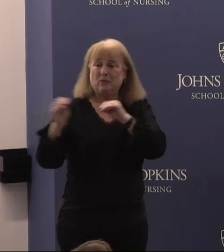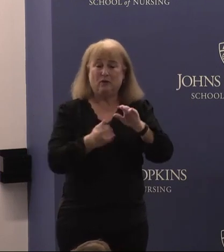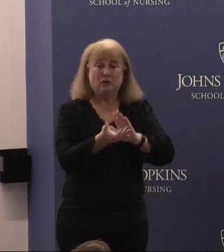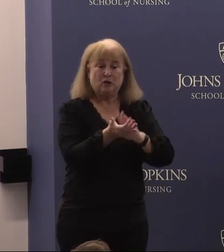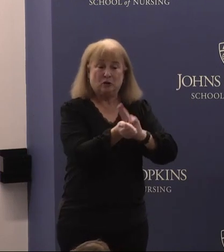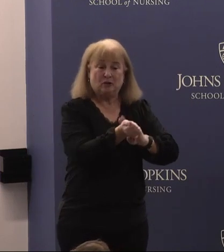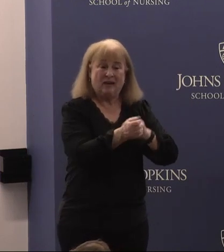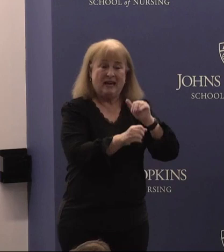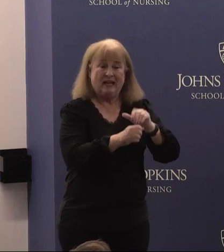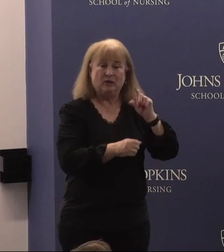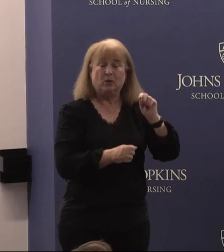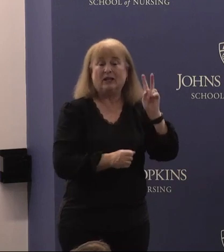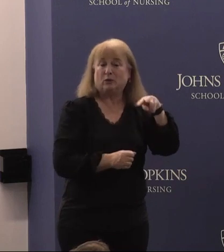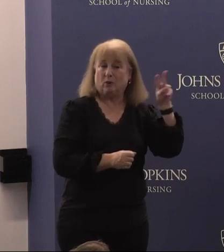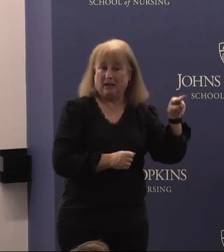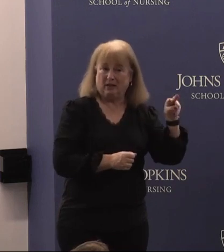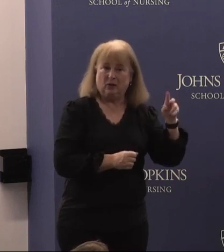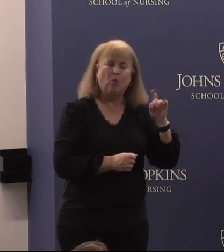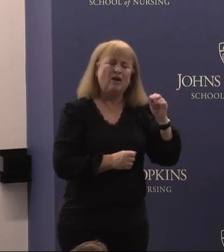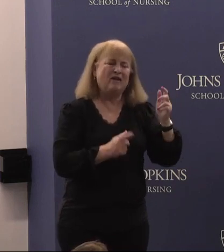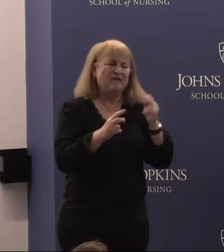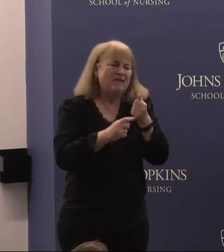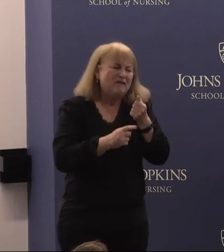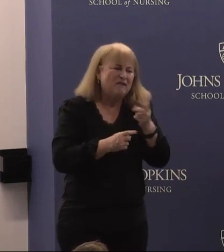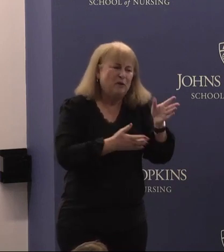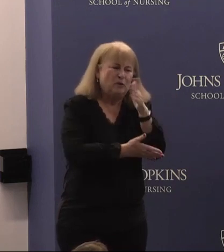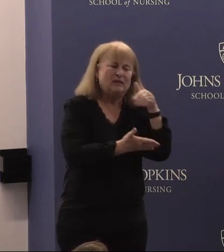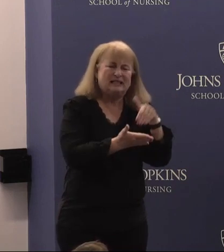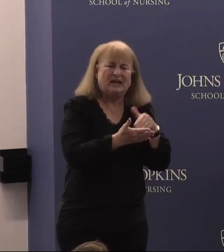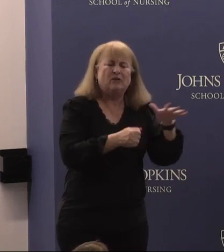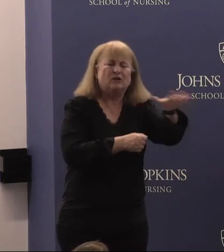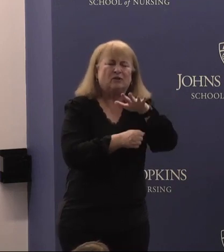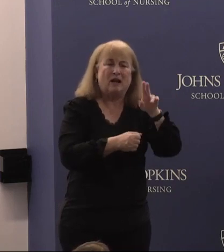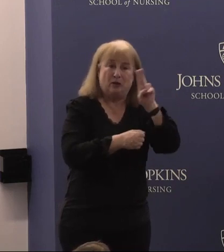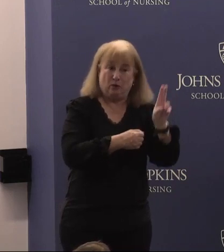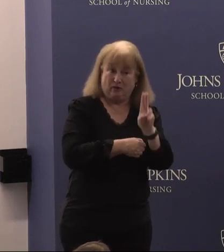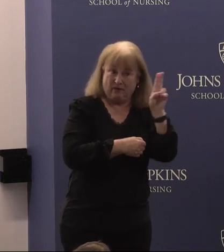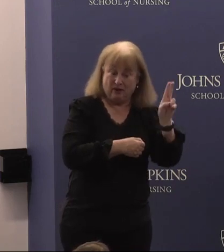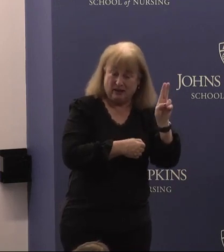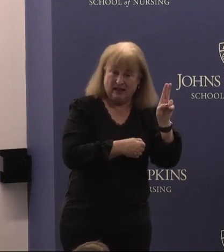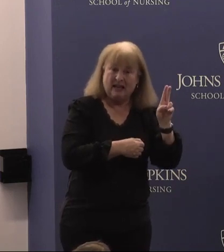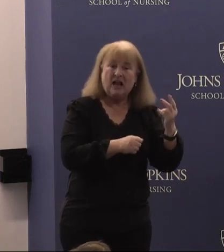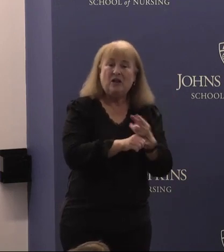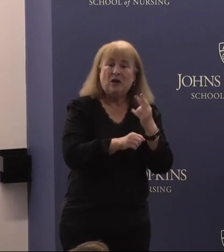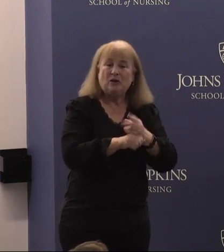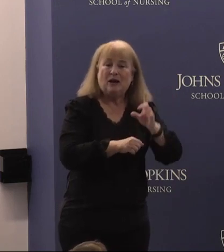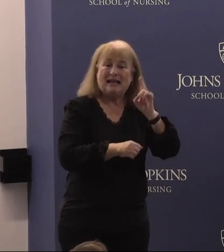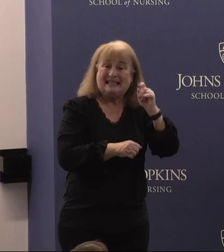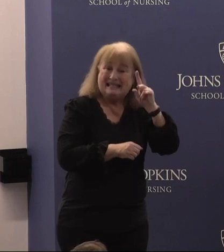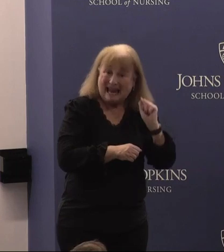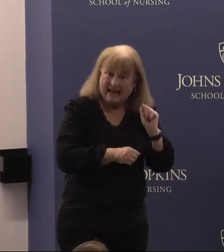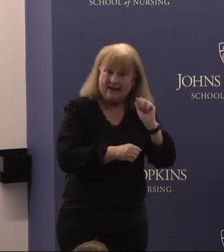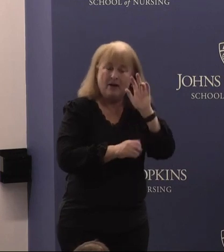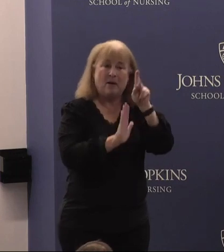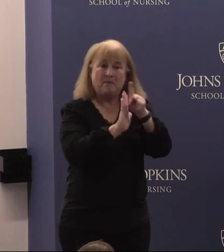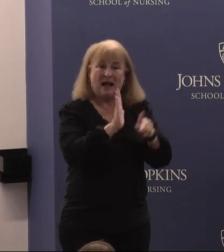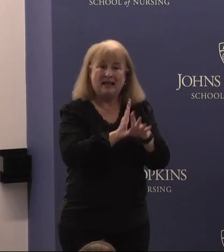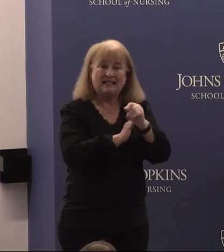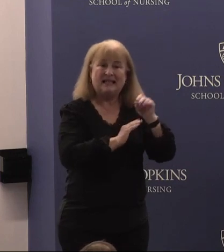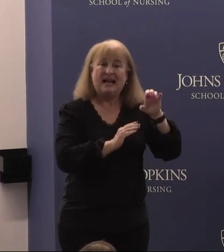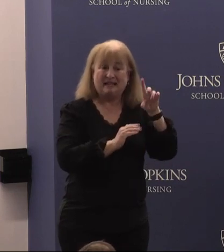2022 and is one of the very few centers across the university that uses data policy and education to